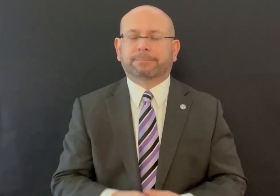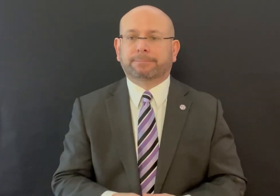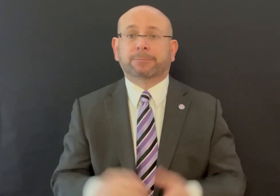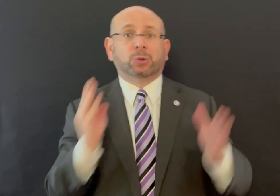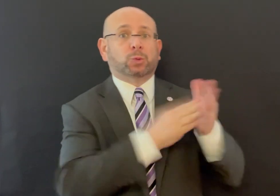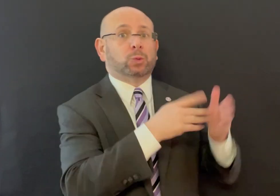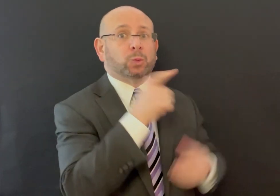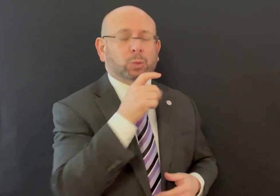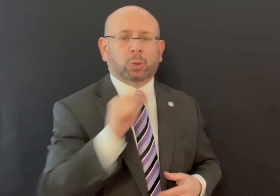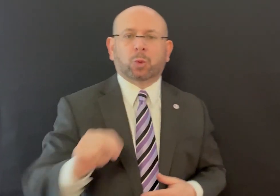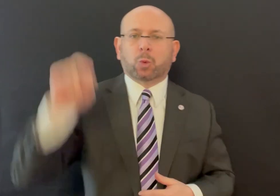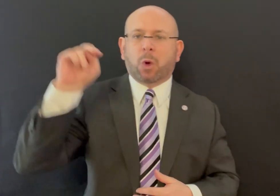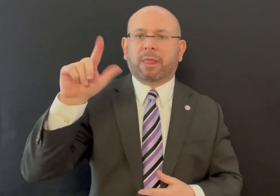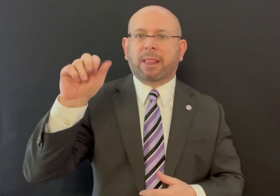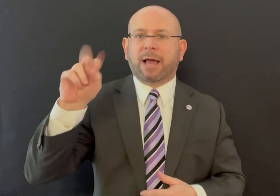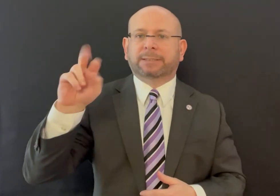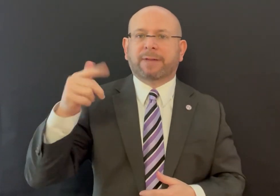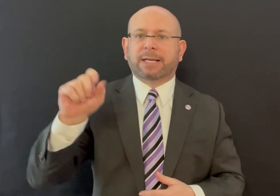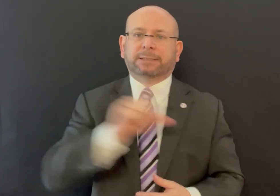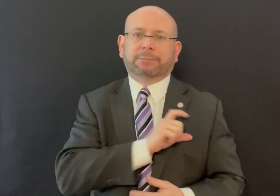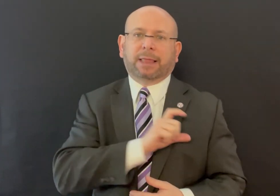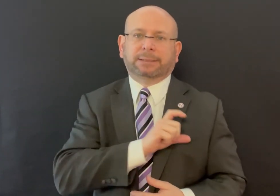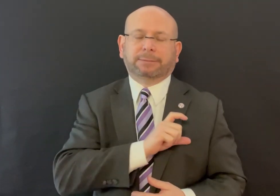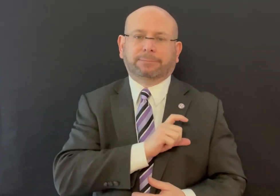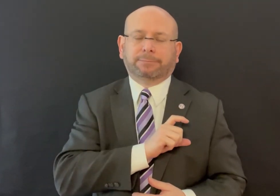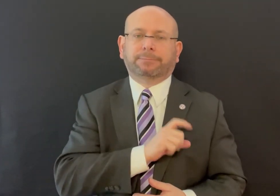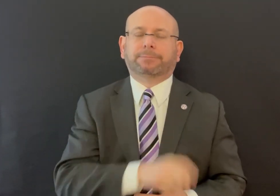We filed a lawsuit against the North Las Vegas Police Department (NLVPD).